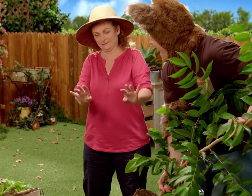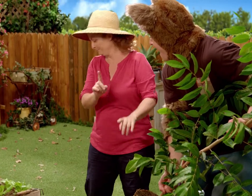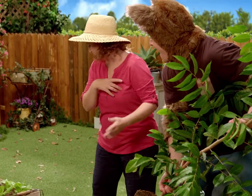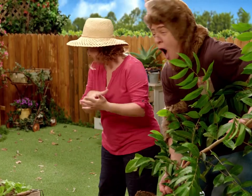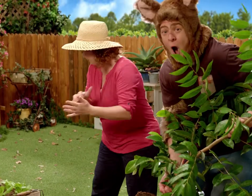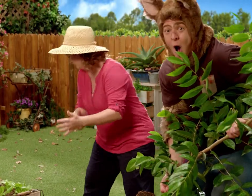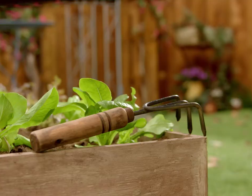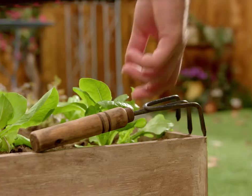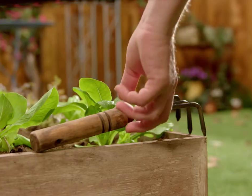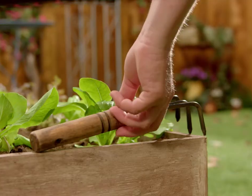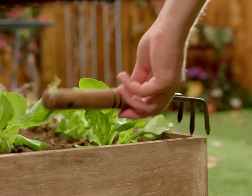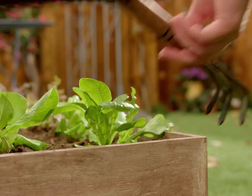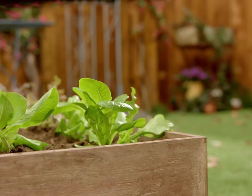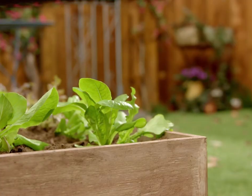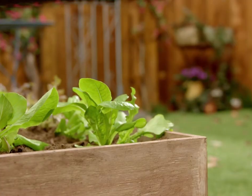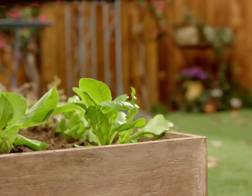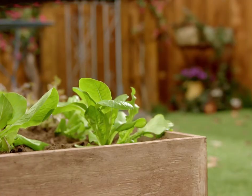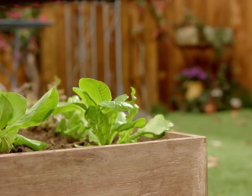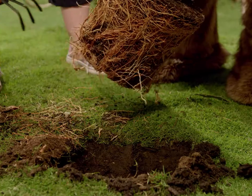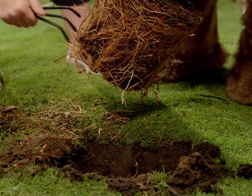We need to loosen the dirt so that the roots can grow.